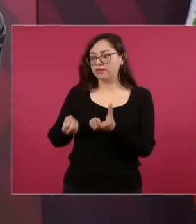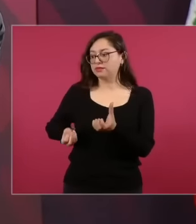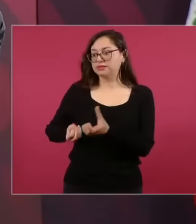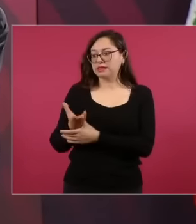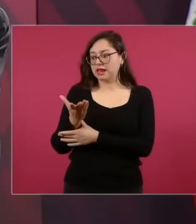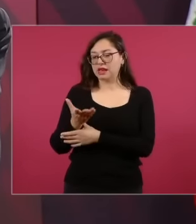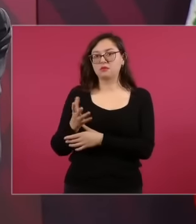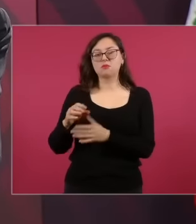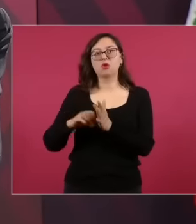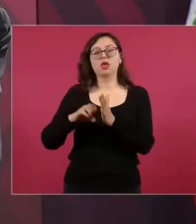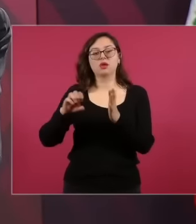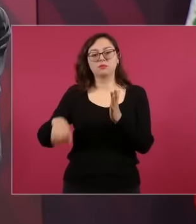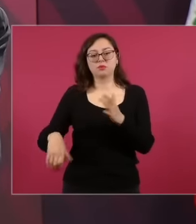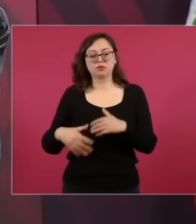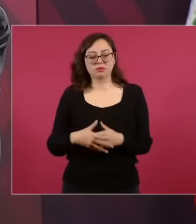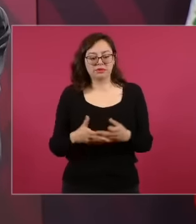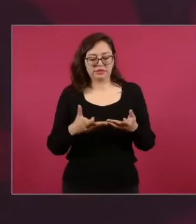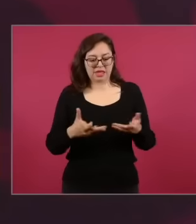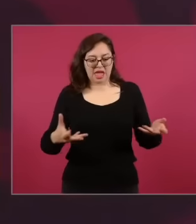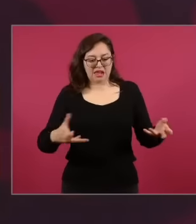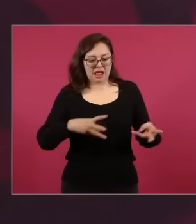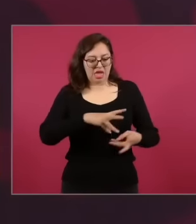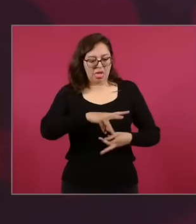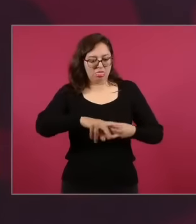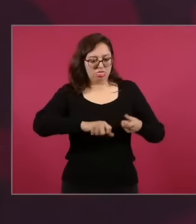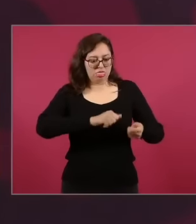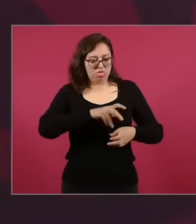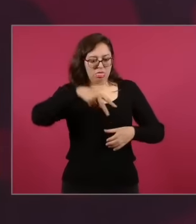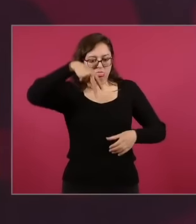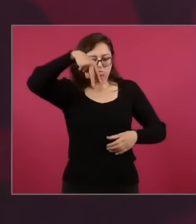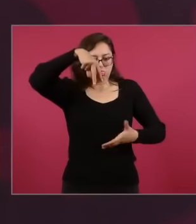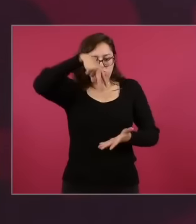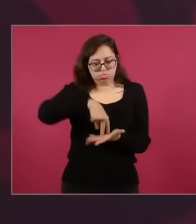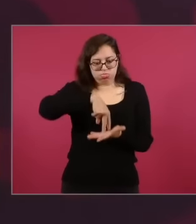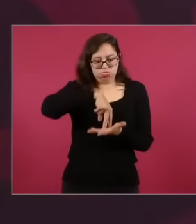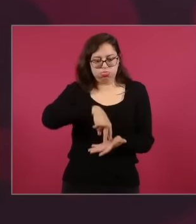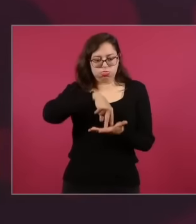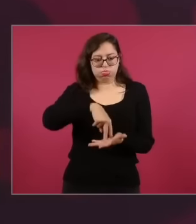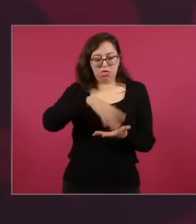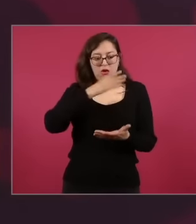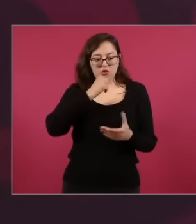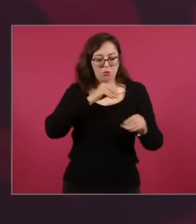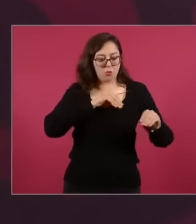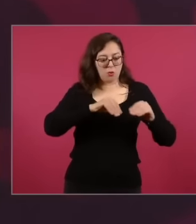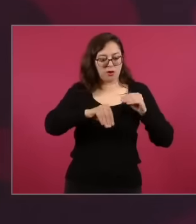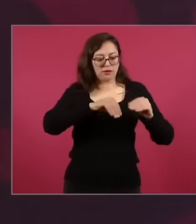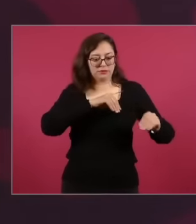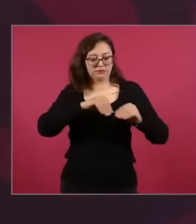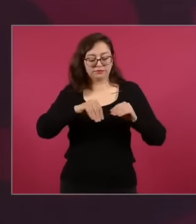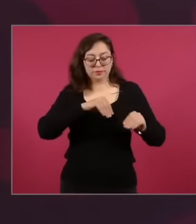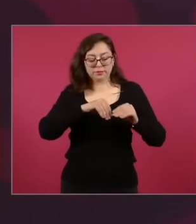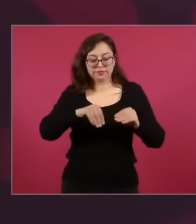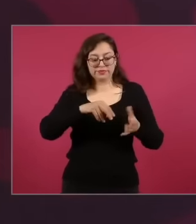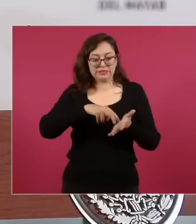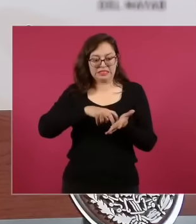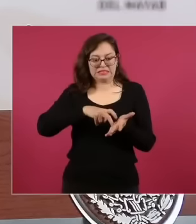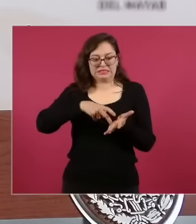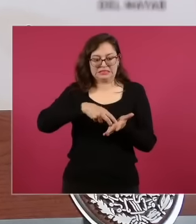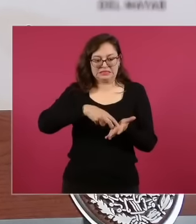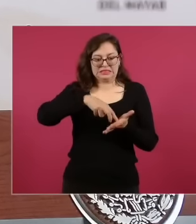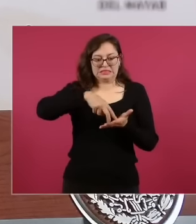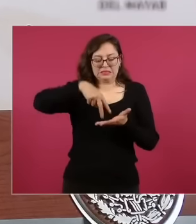, they keep walking and they keep sinking,